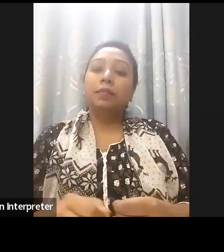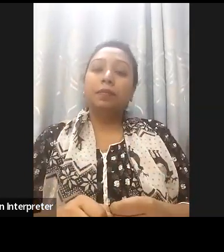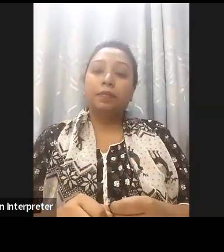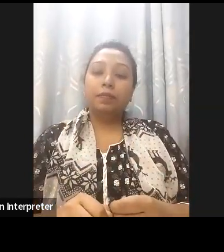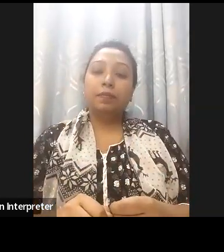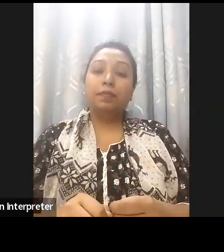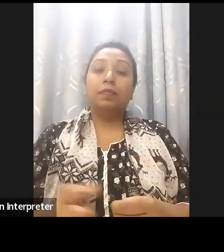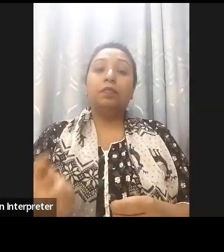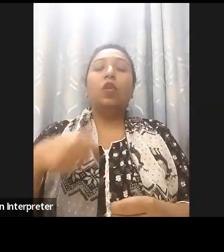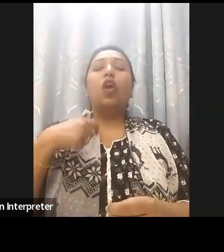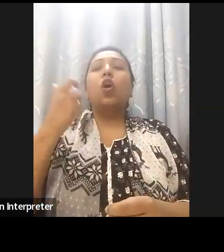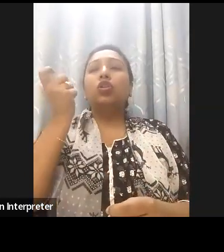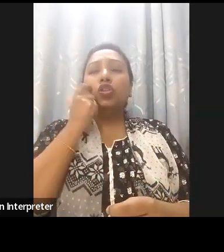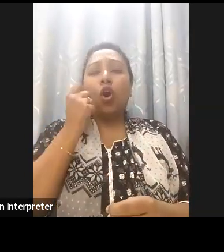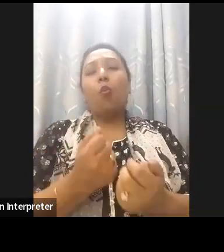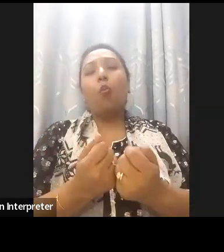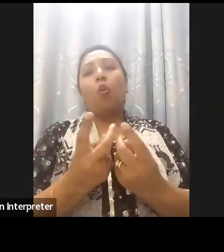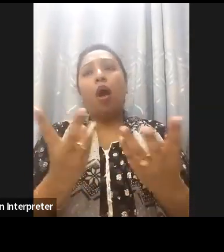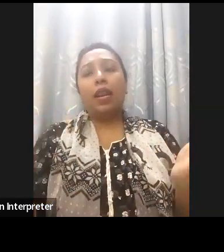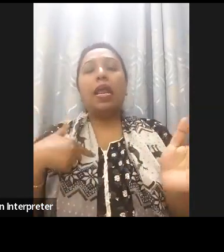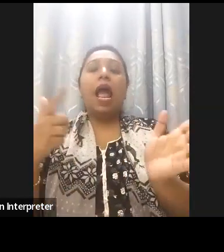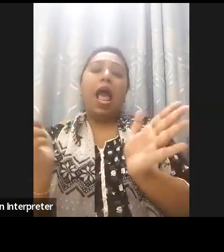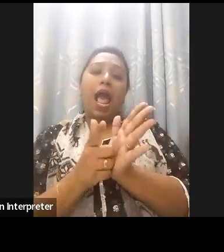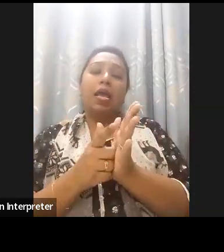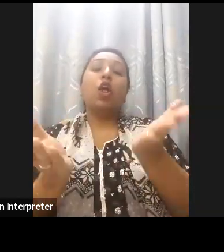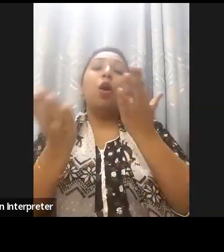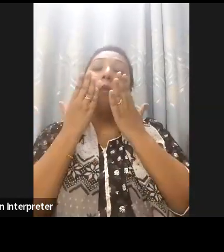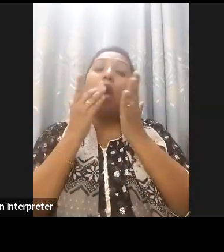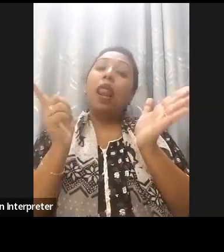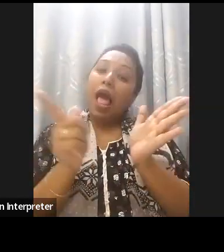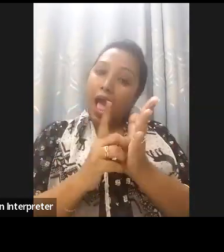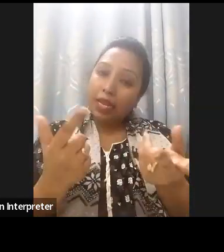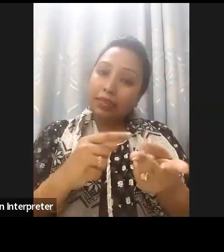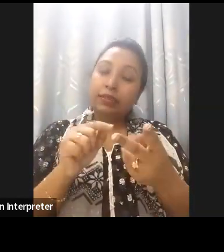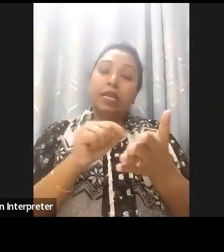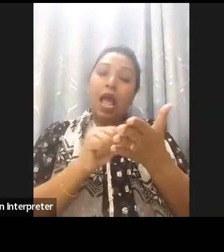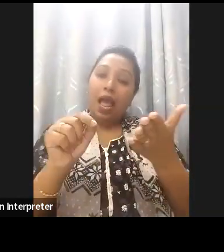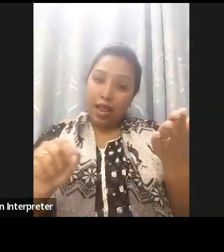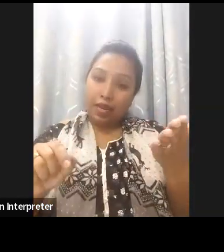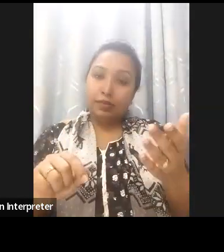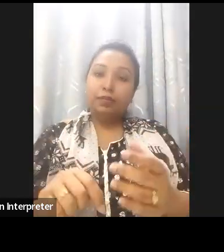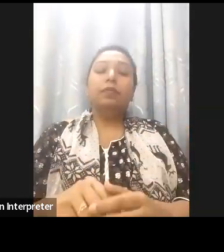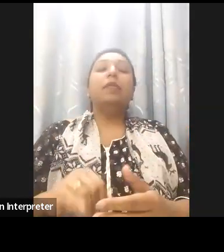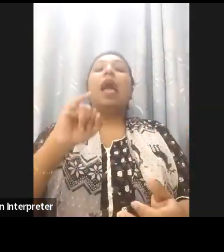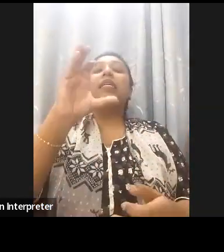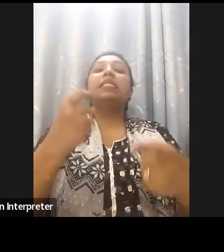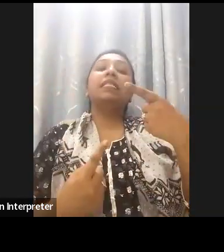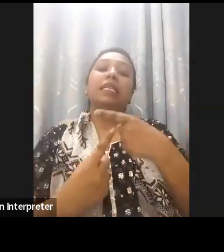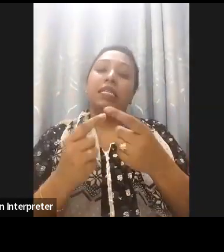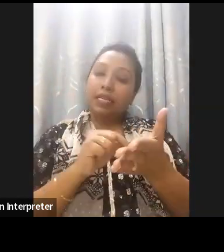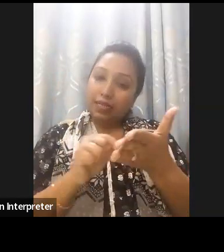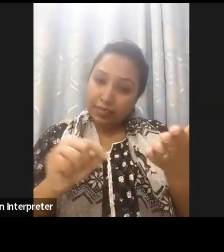policies including education policies, ICT policies, disaster management act has a separate section on